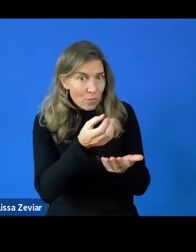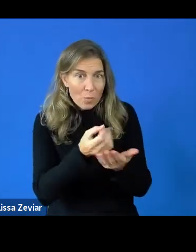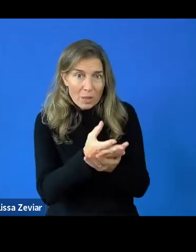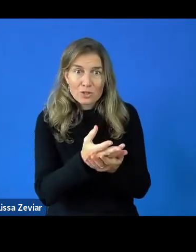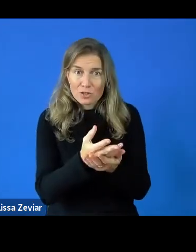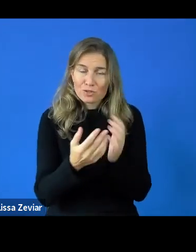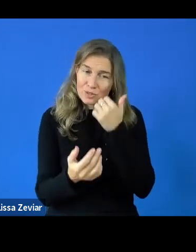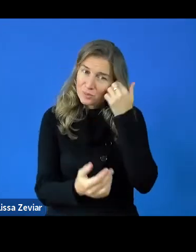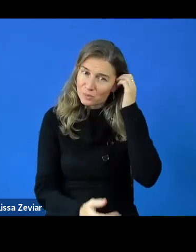Next slide.